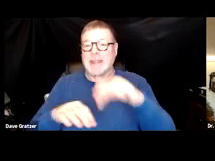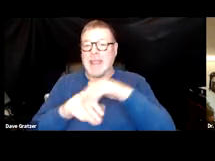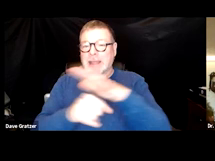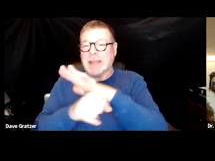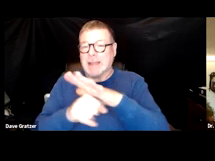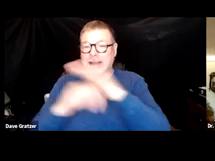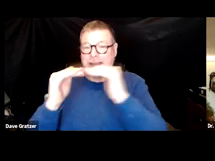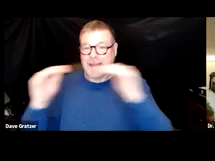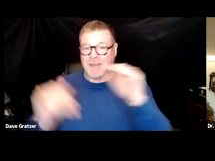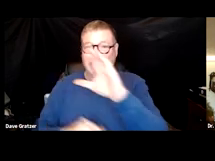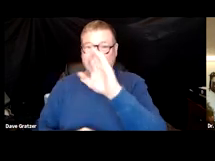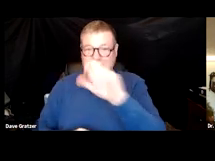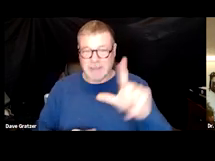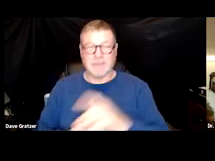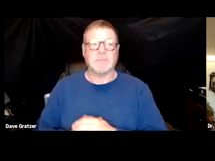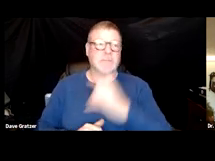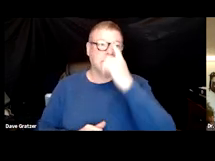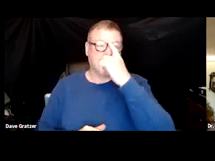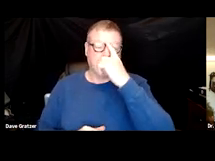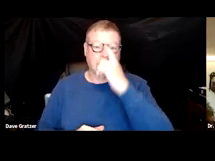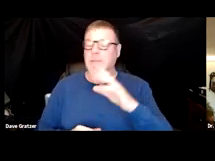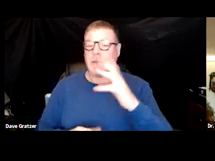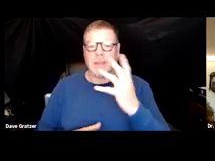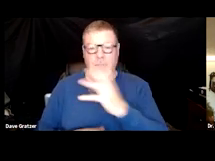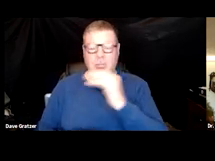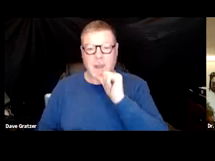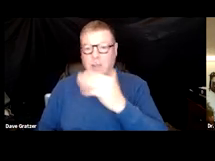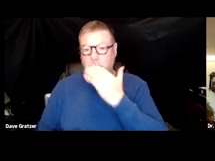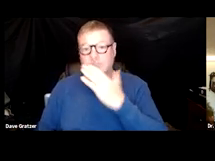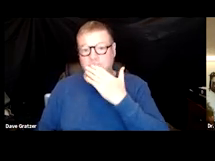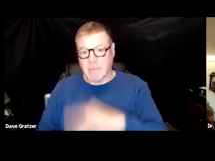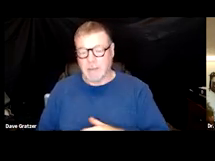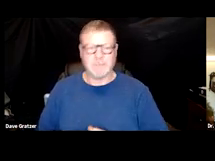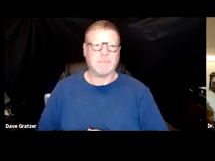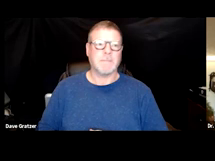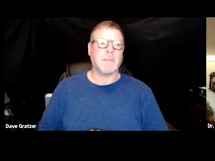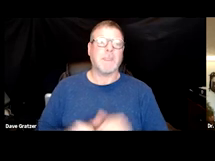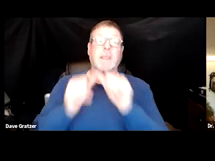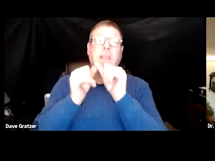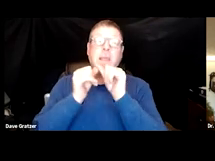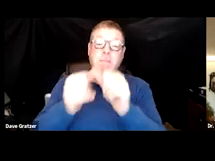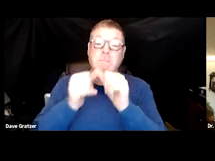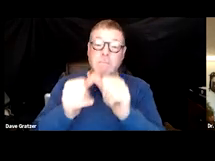and of course pathology is obviously not good, it's bad. So a persistent virus or viral remnants.